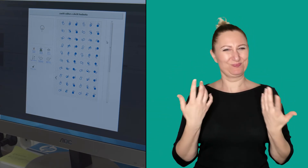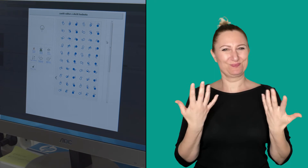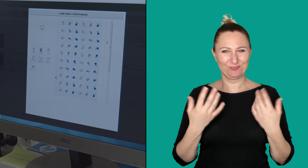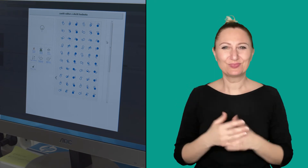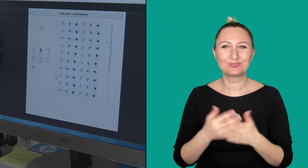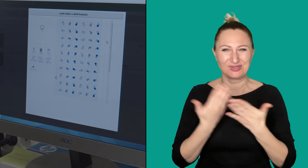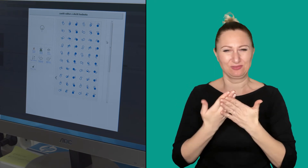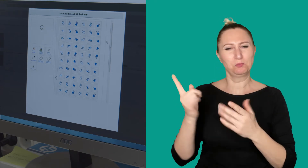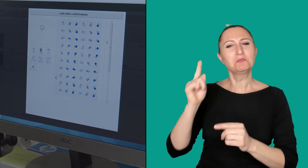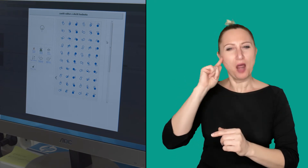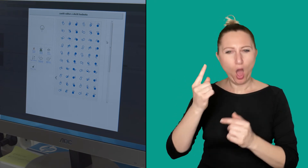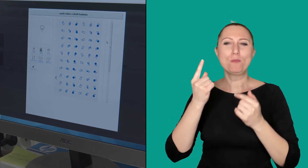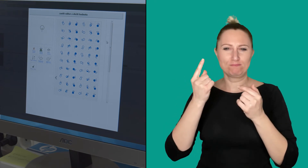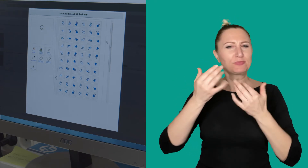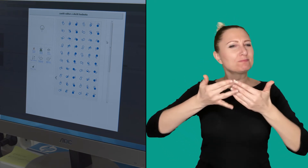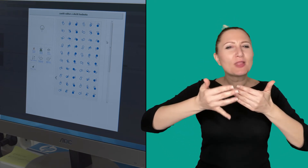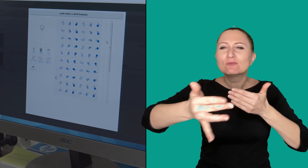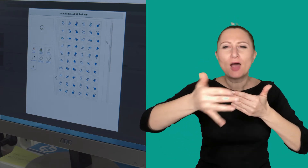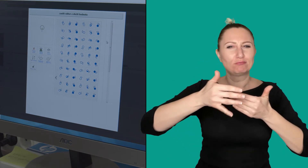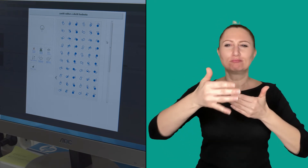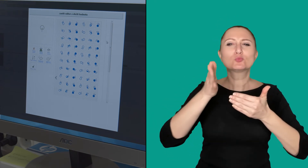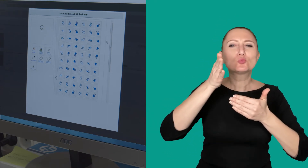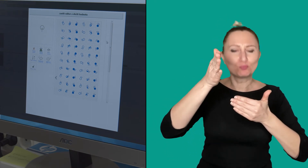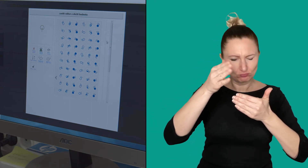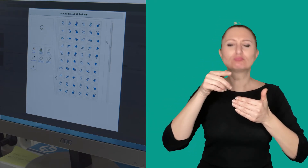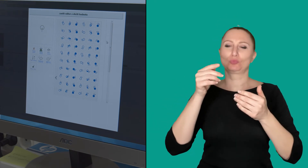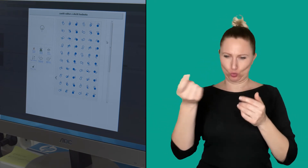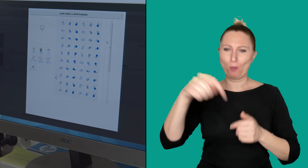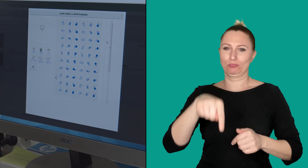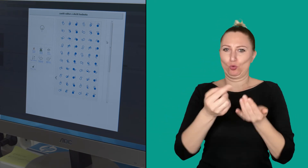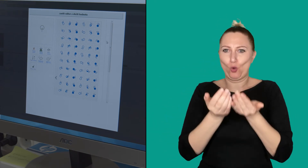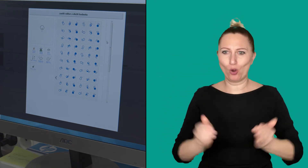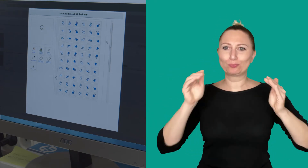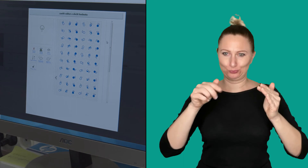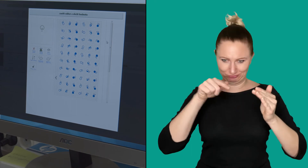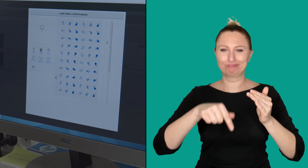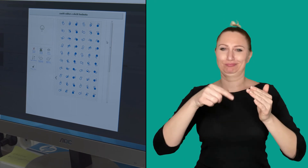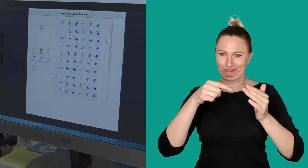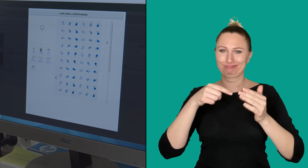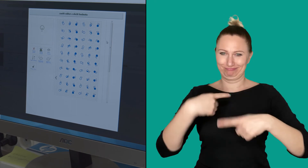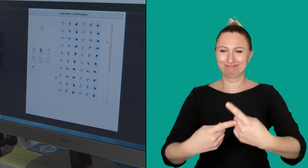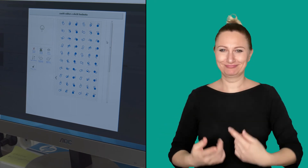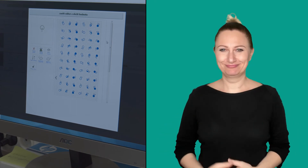He believes that it will come one day in the future.